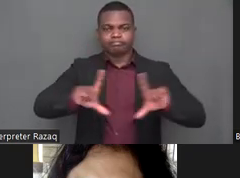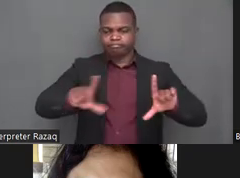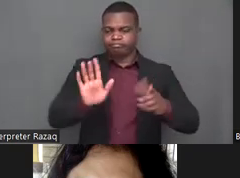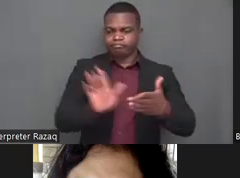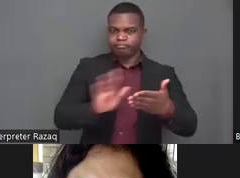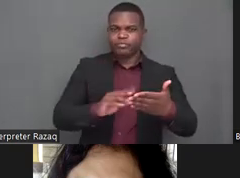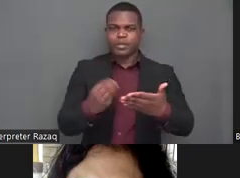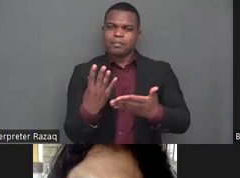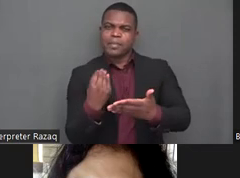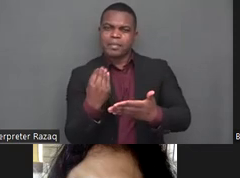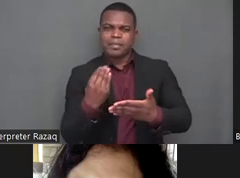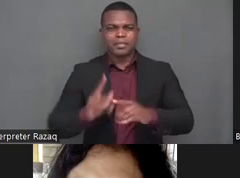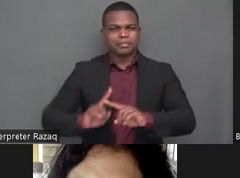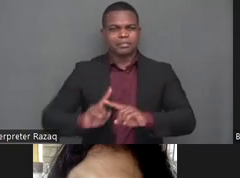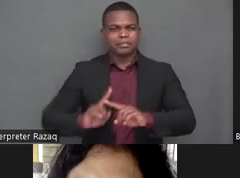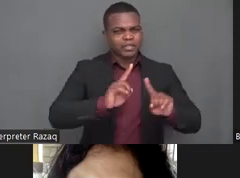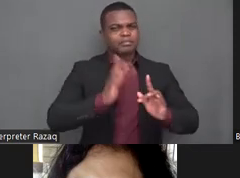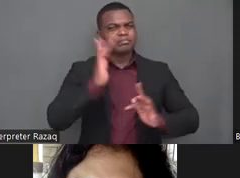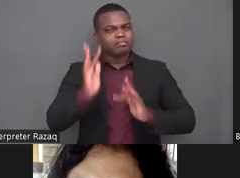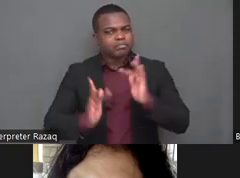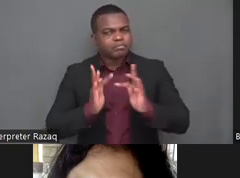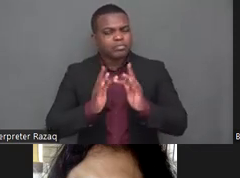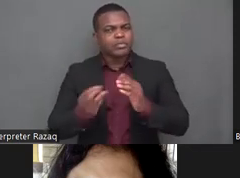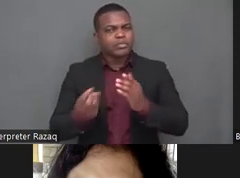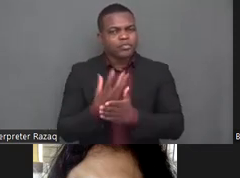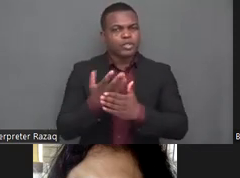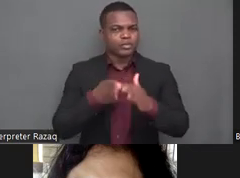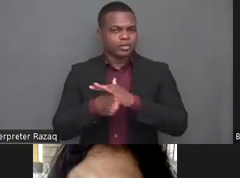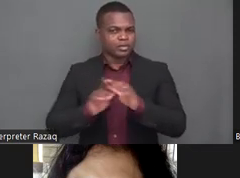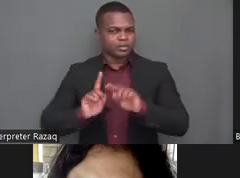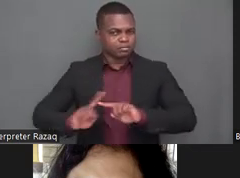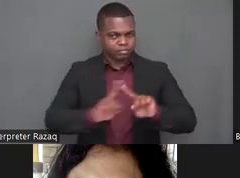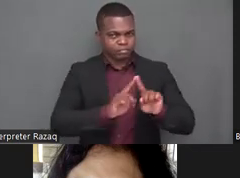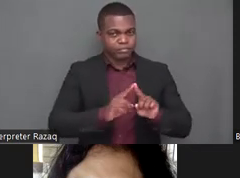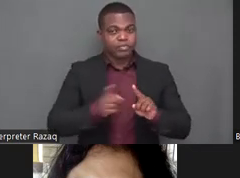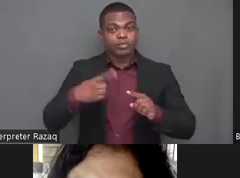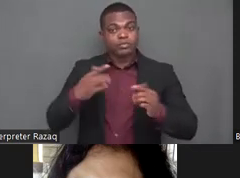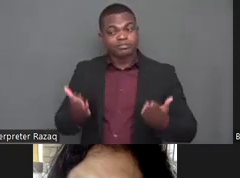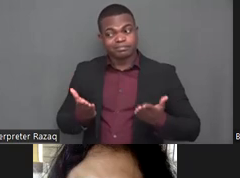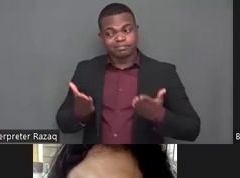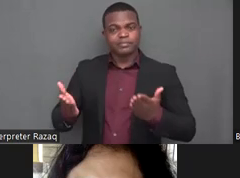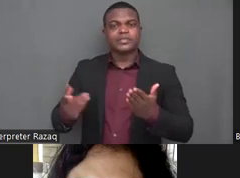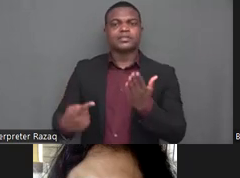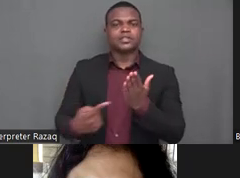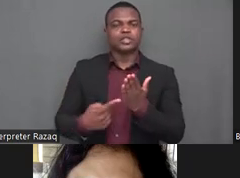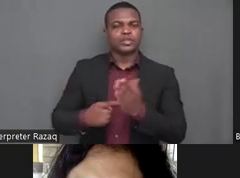alongside their peers in inclusive classrooms acquiring technological skills will not only